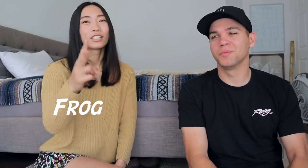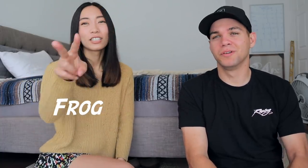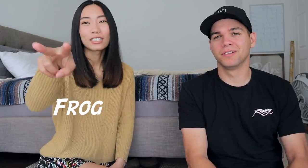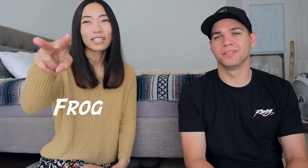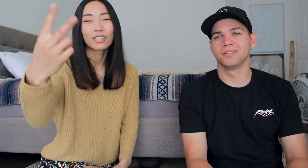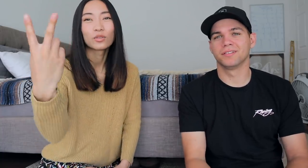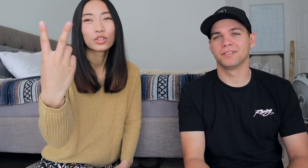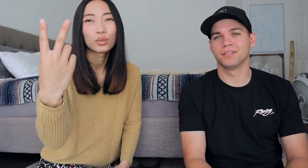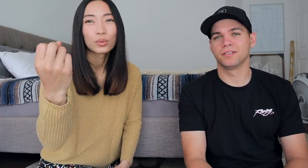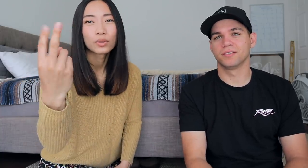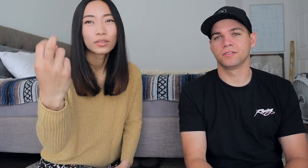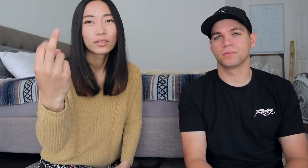It's like 2